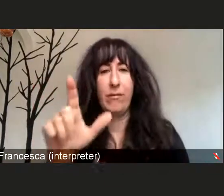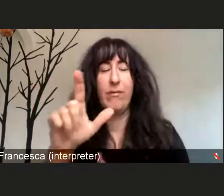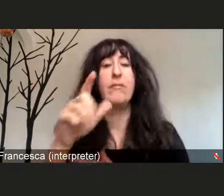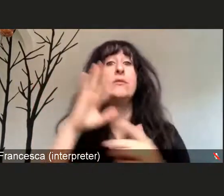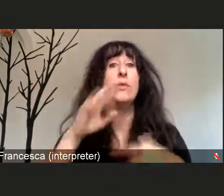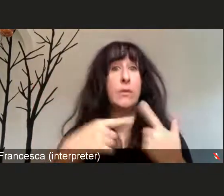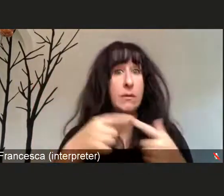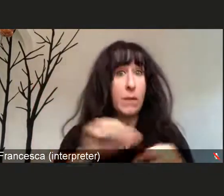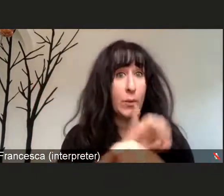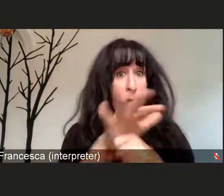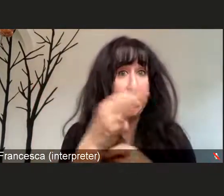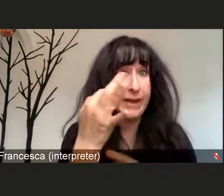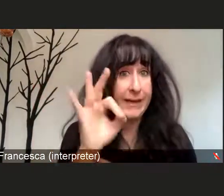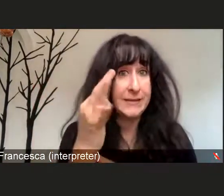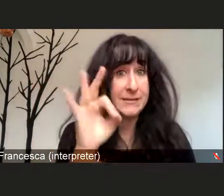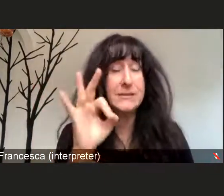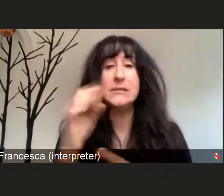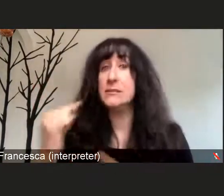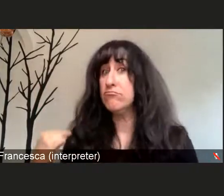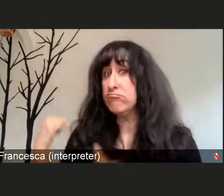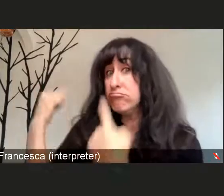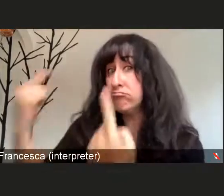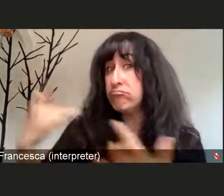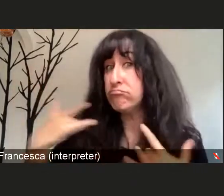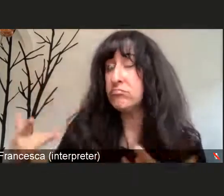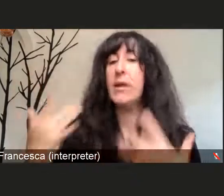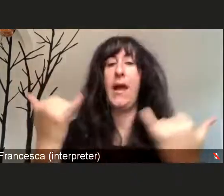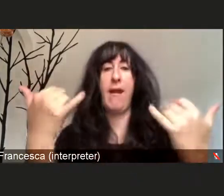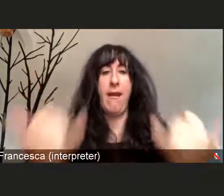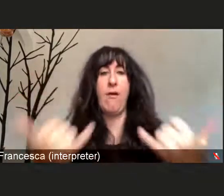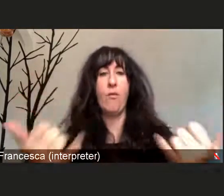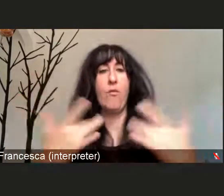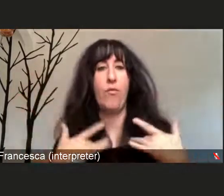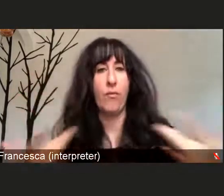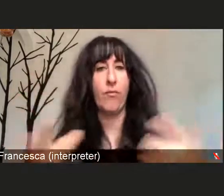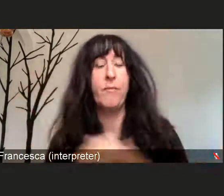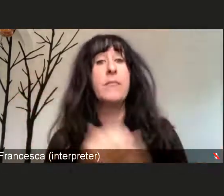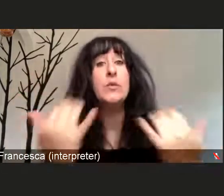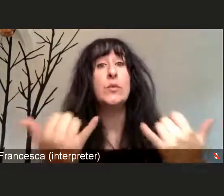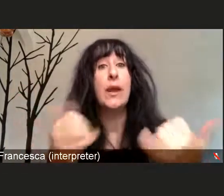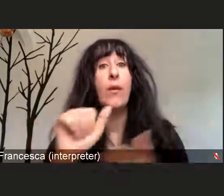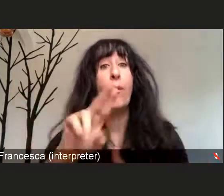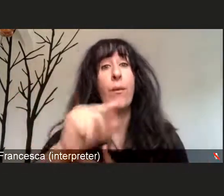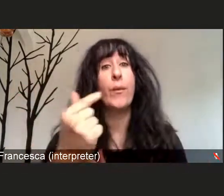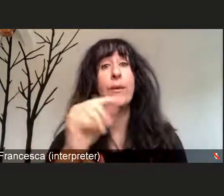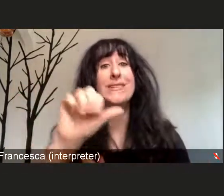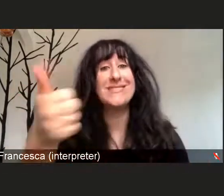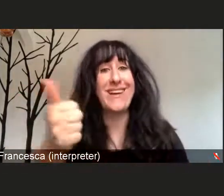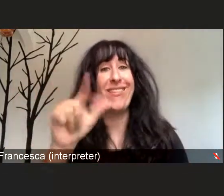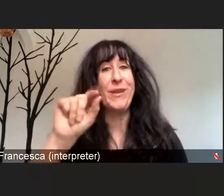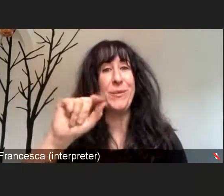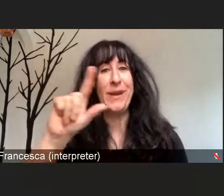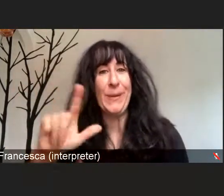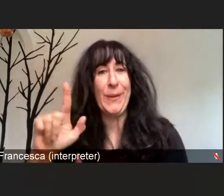at this very moment. Today is August the 10th, 2021, it is now a little bit after 4:30,